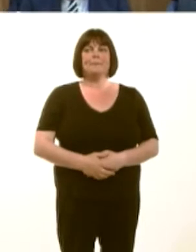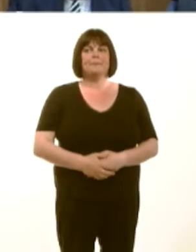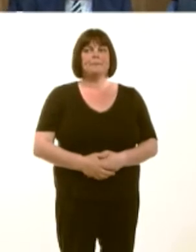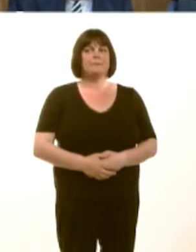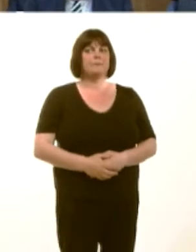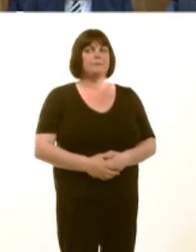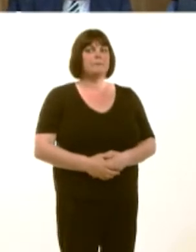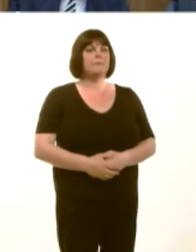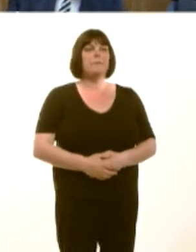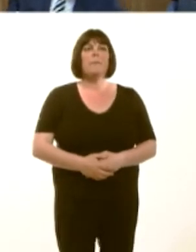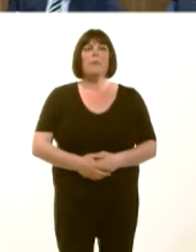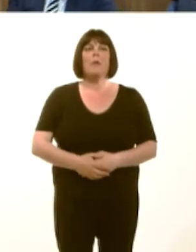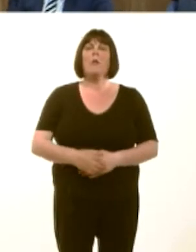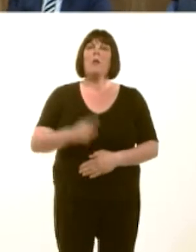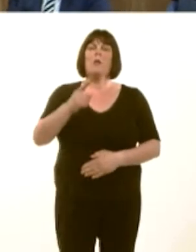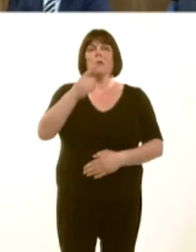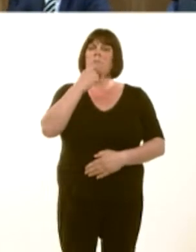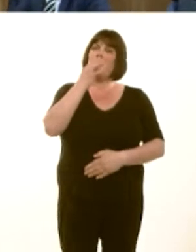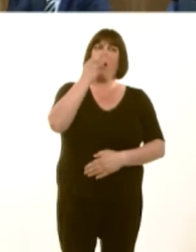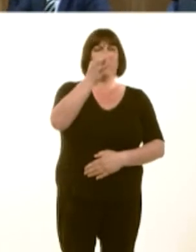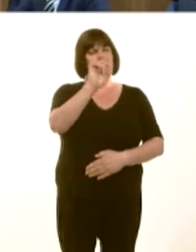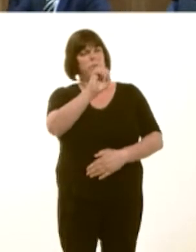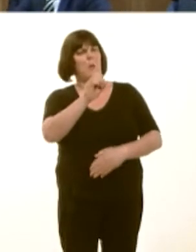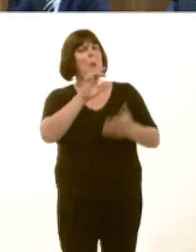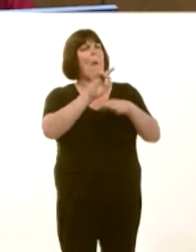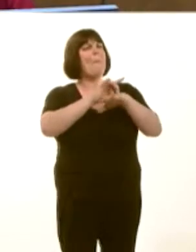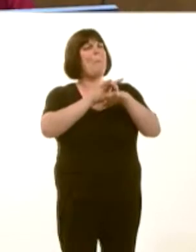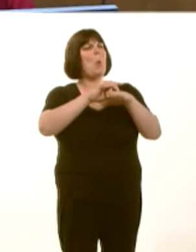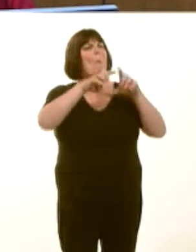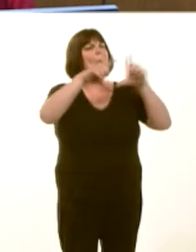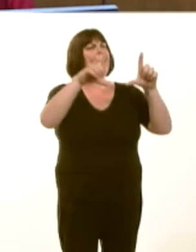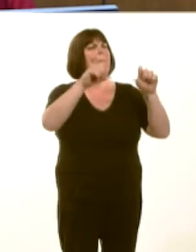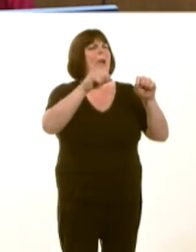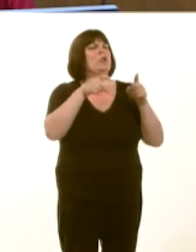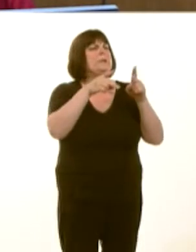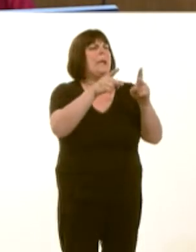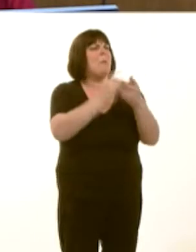A wnaiff y Prif Weinidog ddatganiad am weithredu'r cynllun bathodyn glas? OAQ(4)2224(FM) Carwyn Jones: Yes. There will be an oral statement on that scheme later this afternoon.